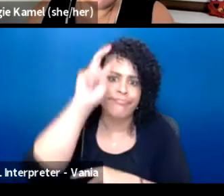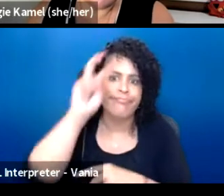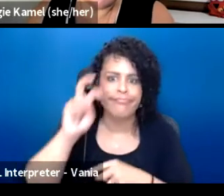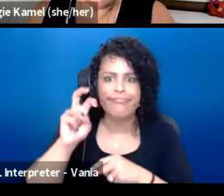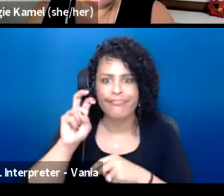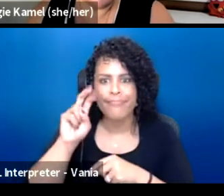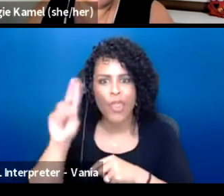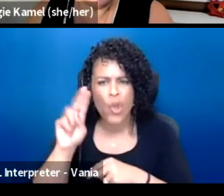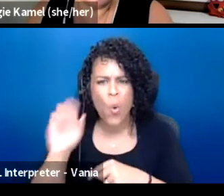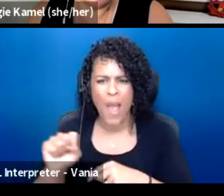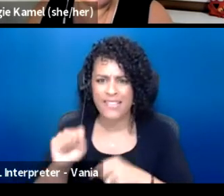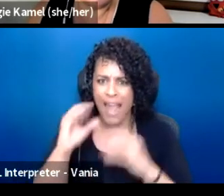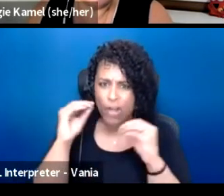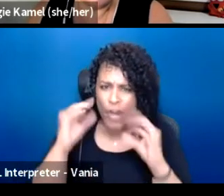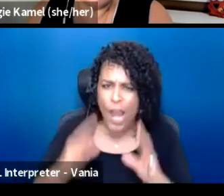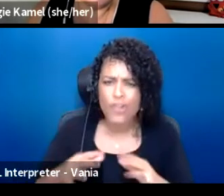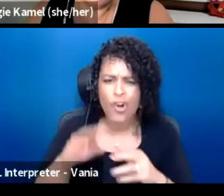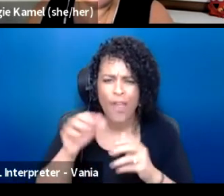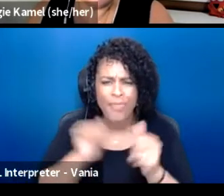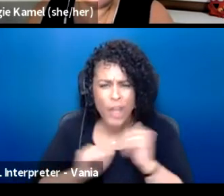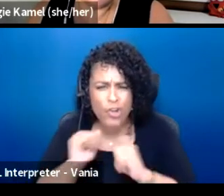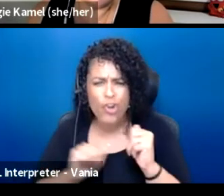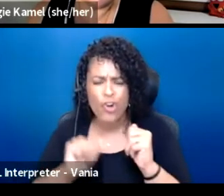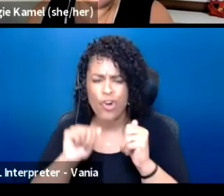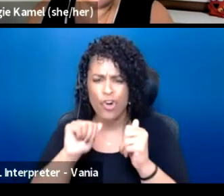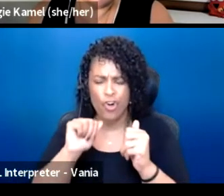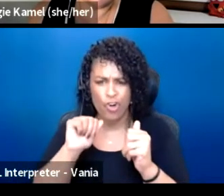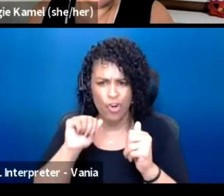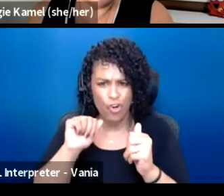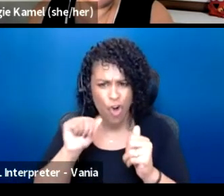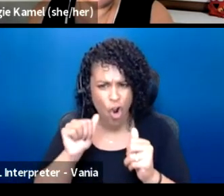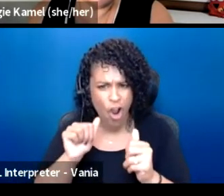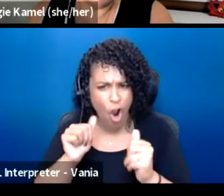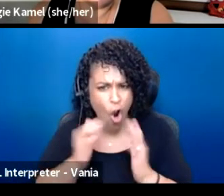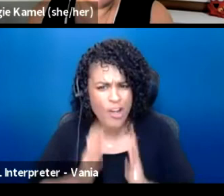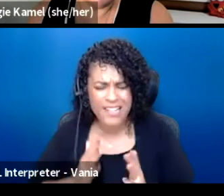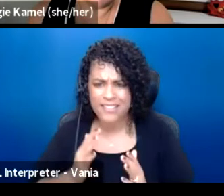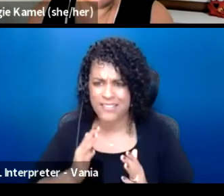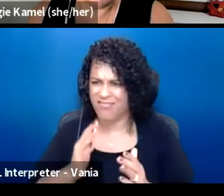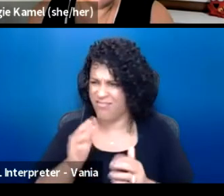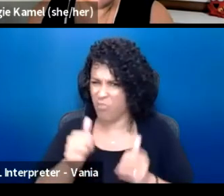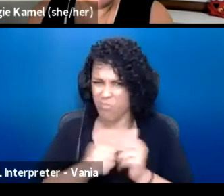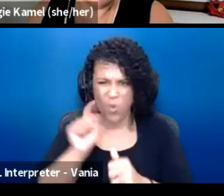and realize most education systems are not that and talking with the students. So I love that.